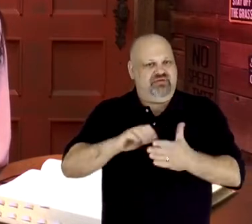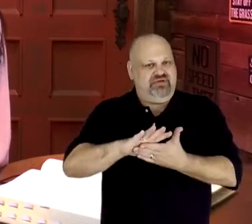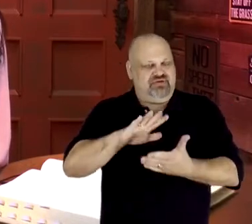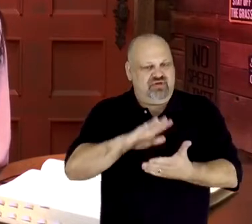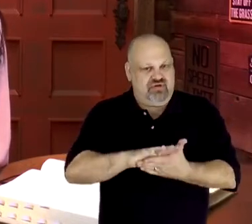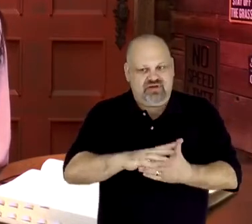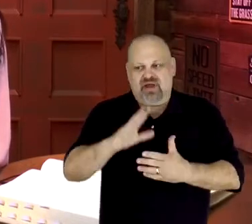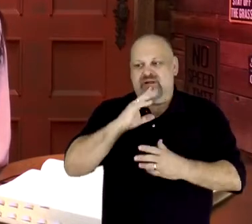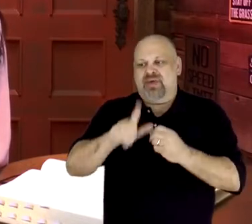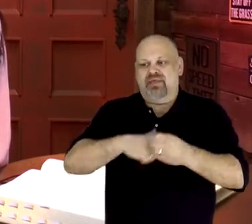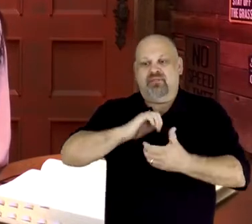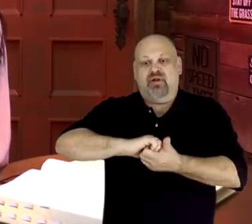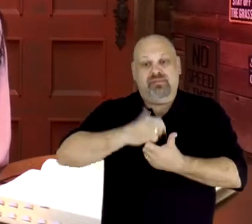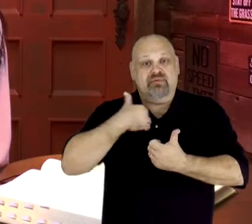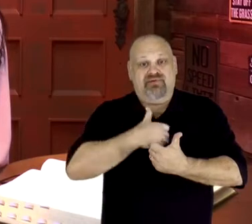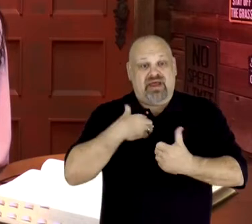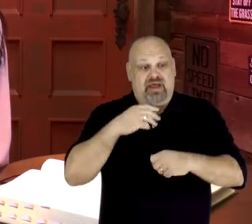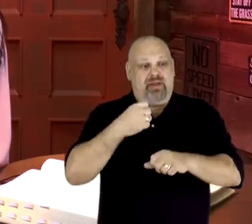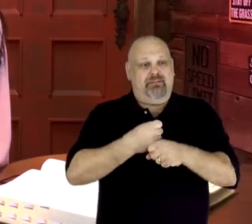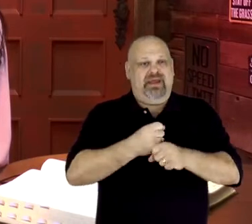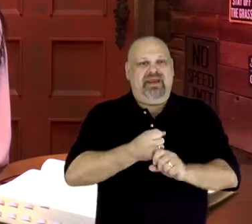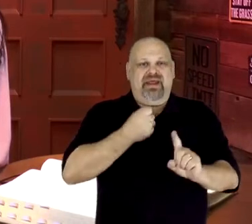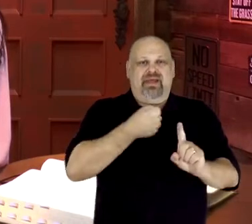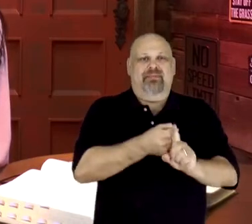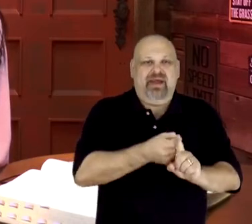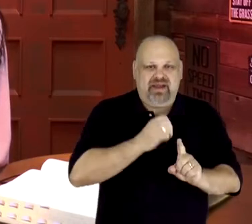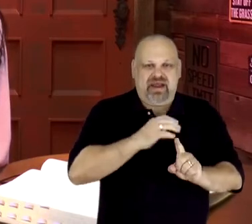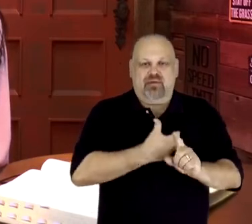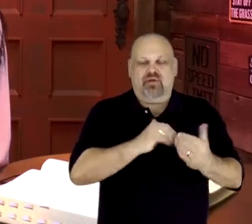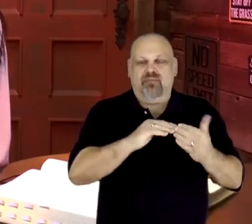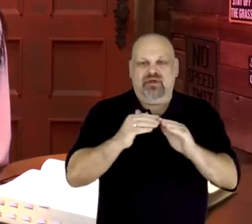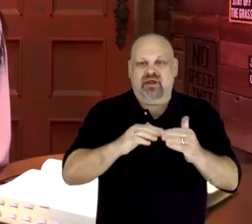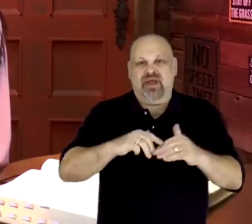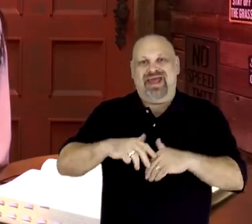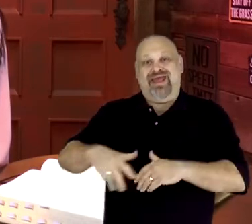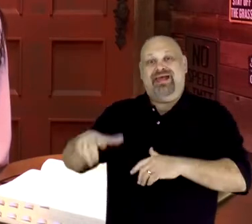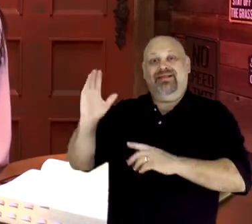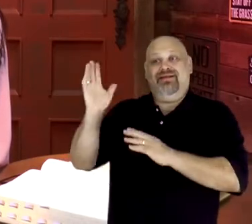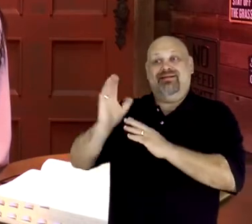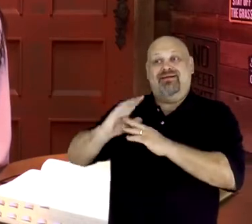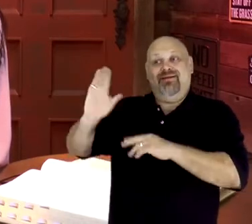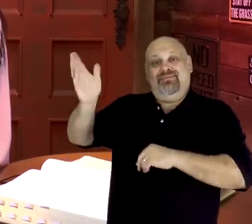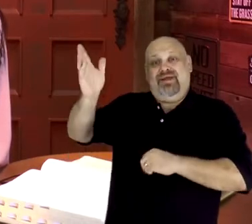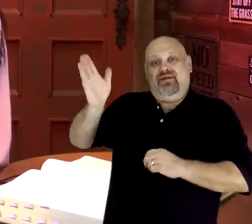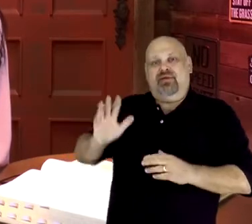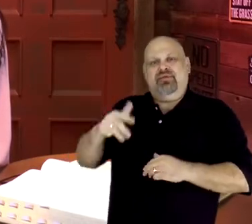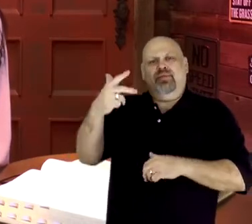in our community. And, the keynote speaker is three- times Super Bowl champion Bubba Paris. This is